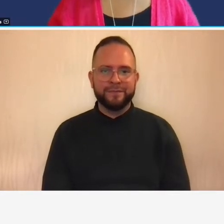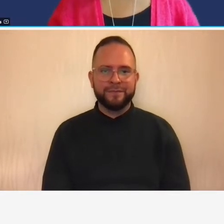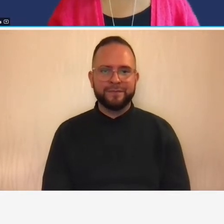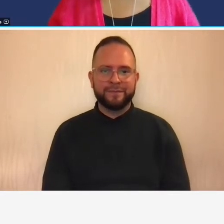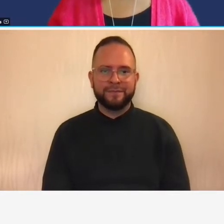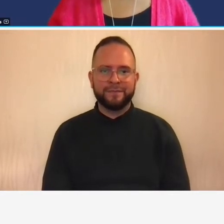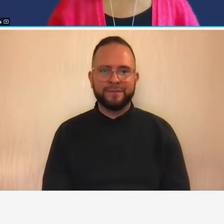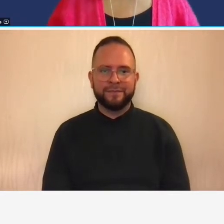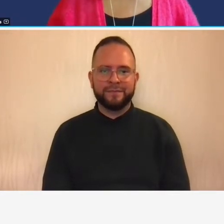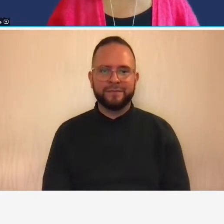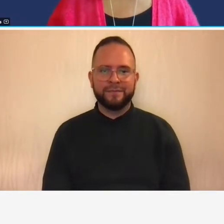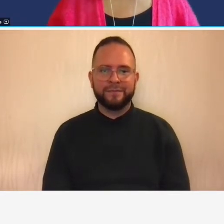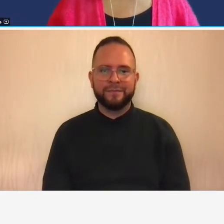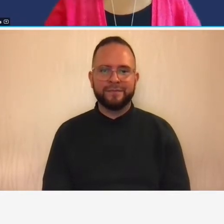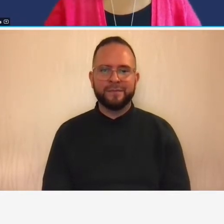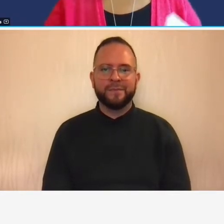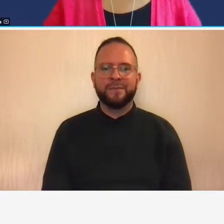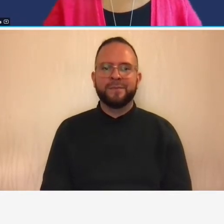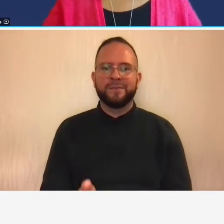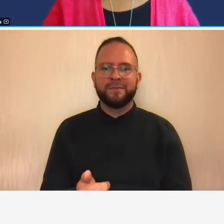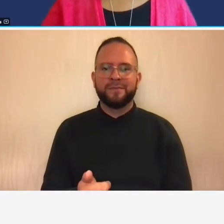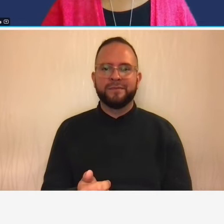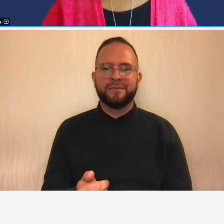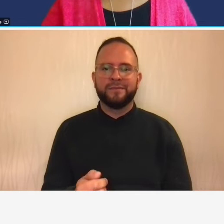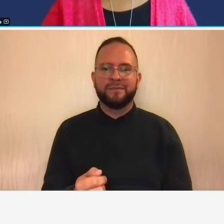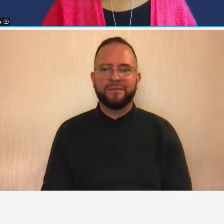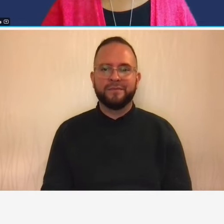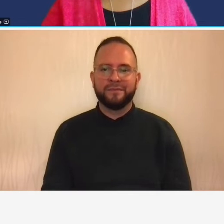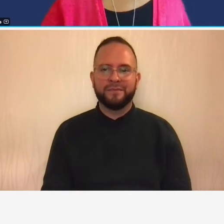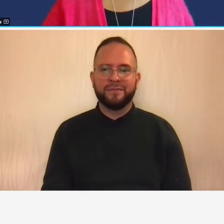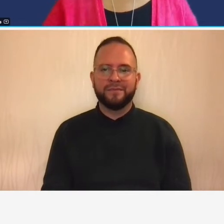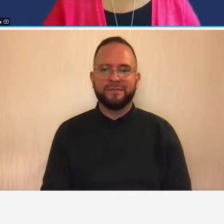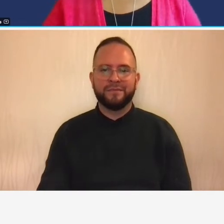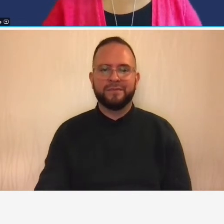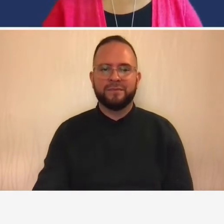sure you bring this up okay okay our next thing that we're going to talk about which is the third